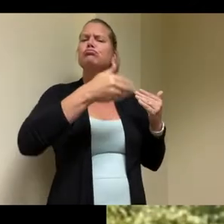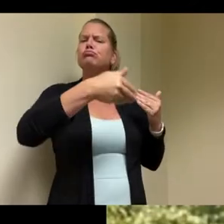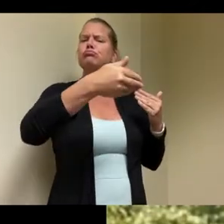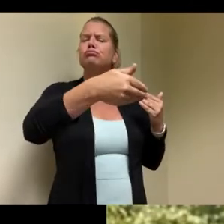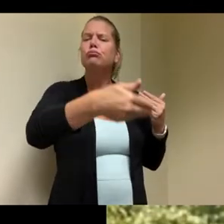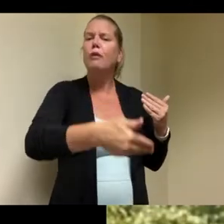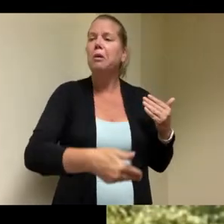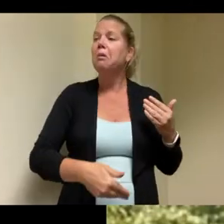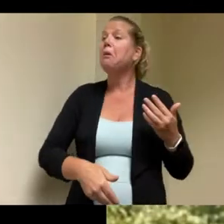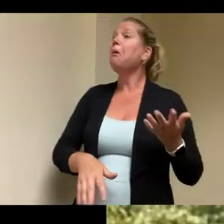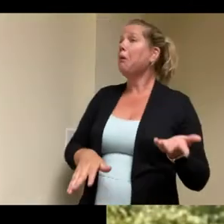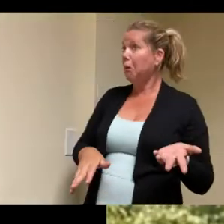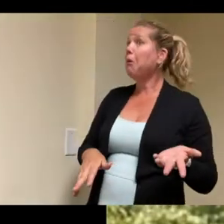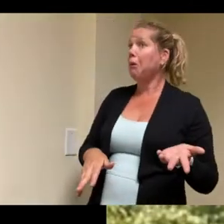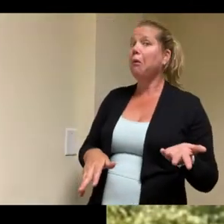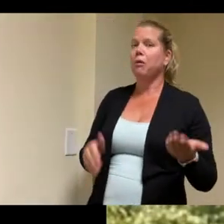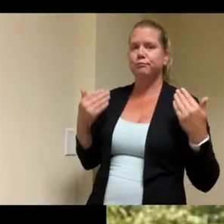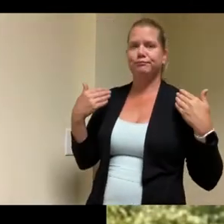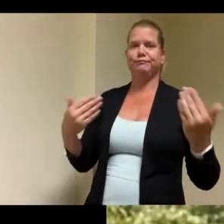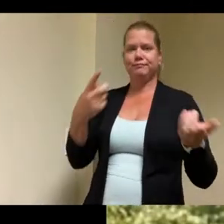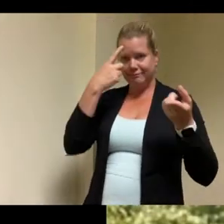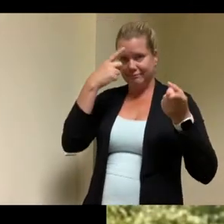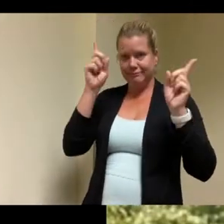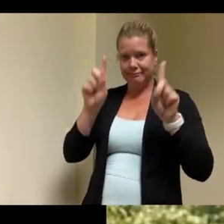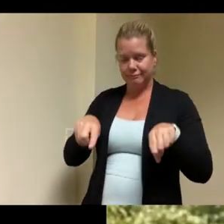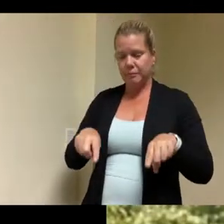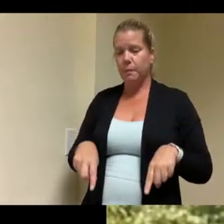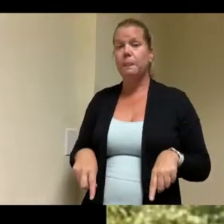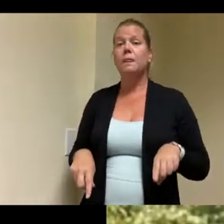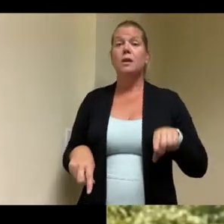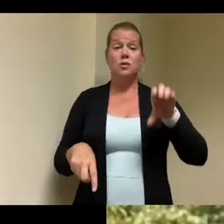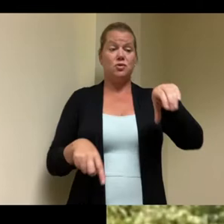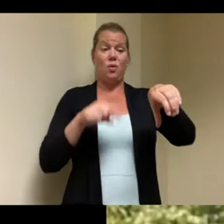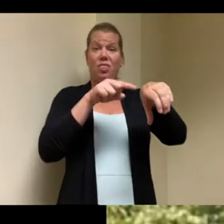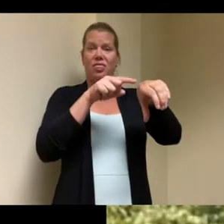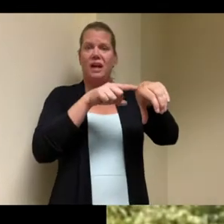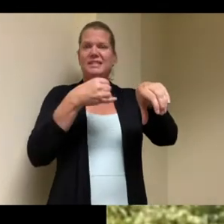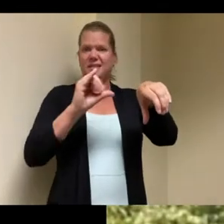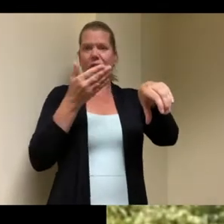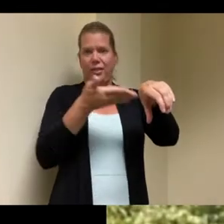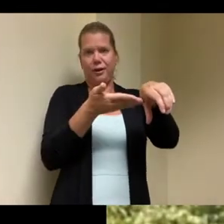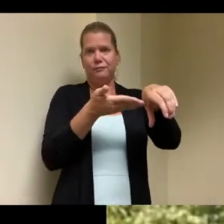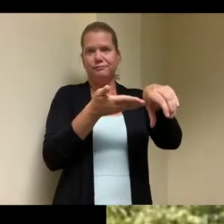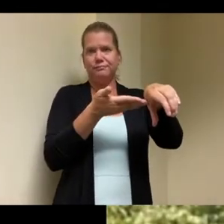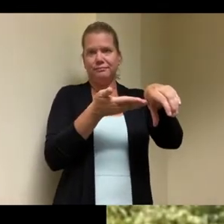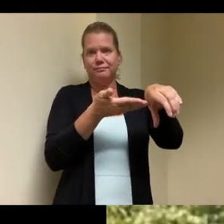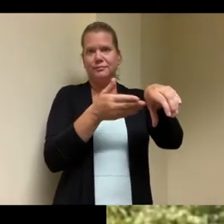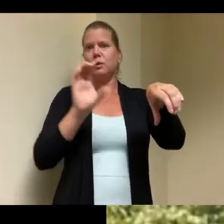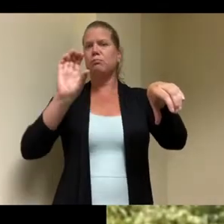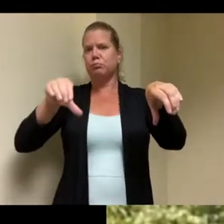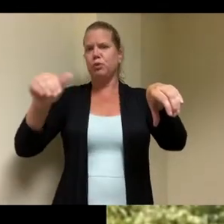keep the original single family home uh out in the front that's on on bicknell street so that property